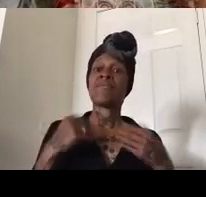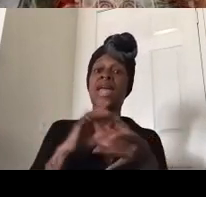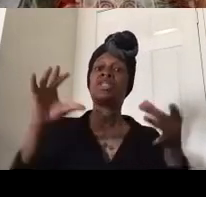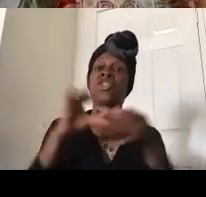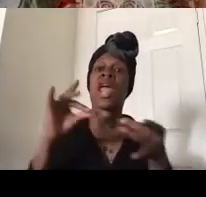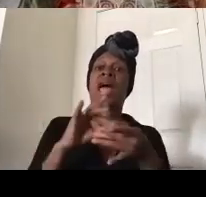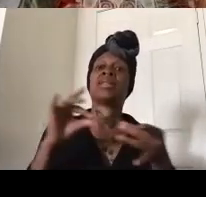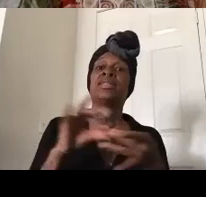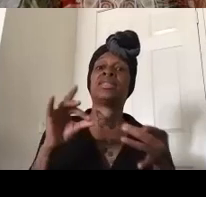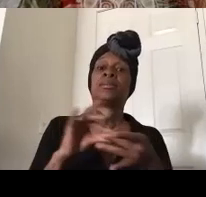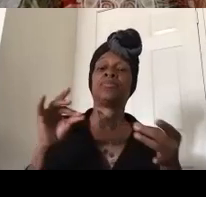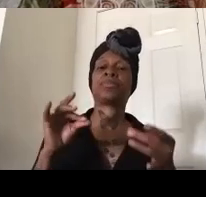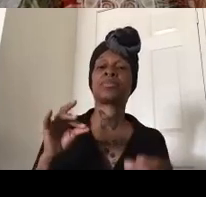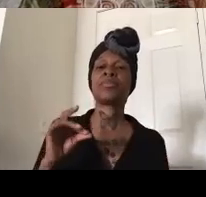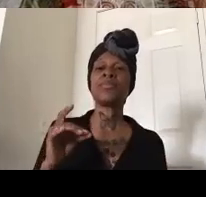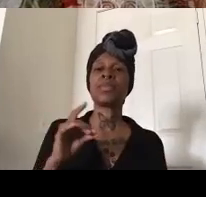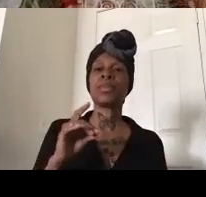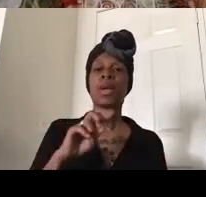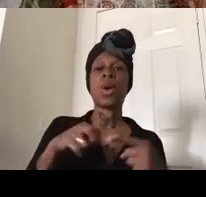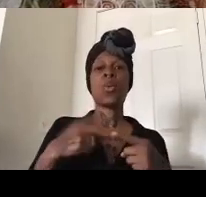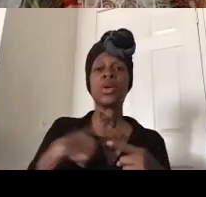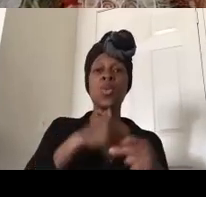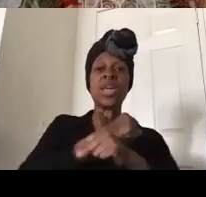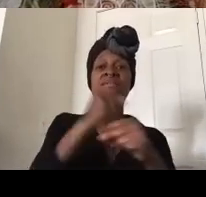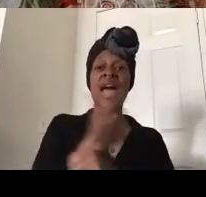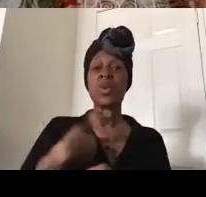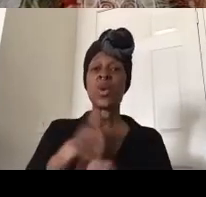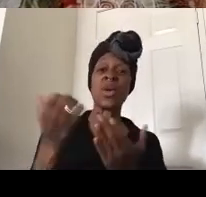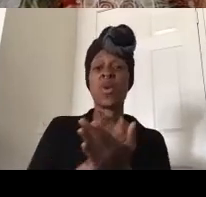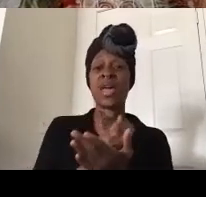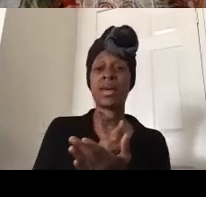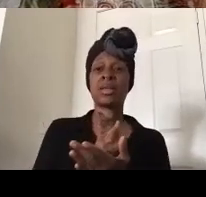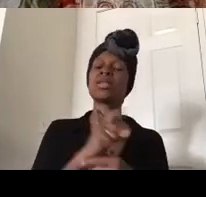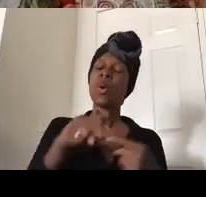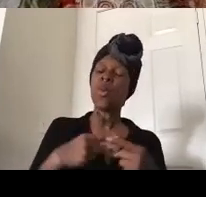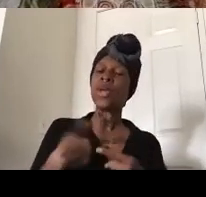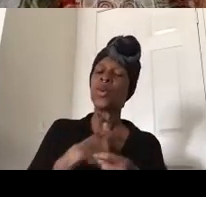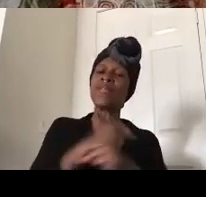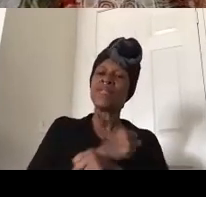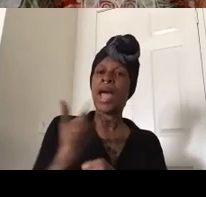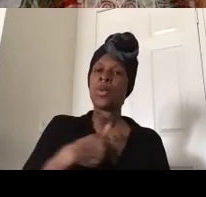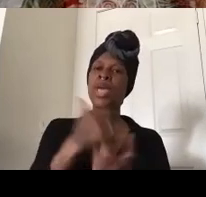um when we fight we win right so when we fight we win um and